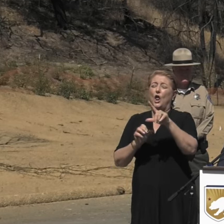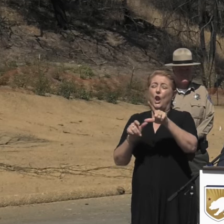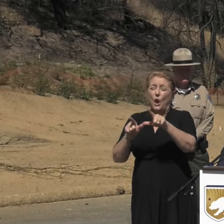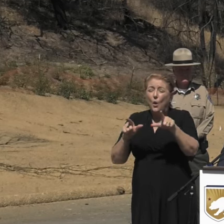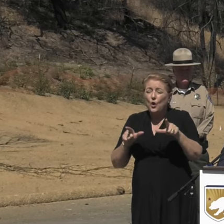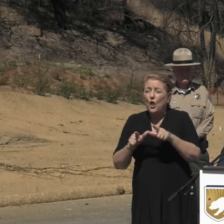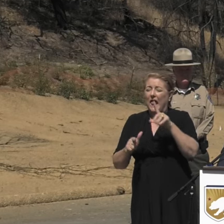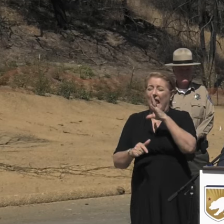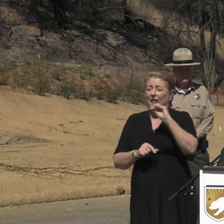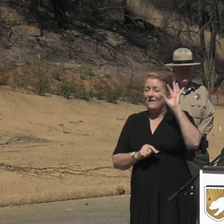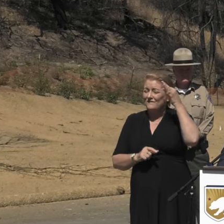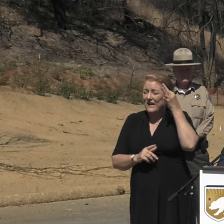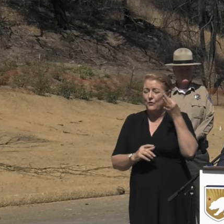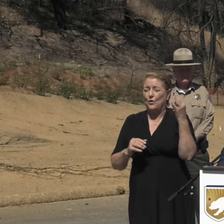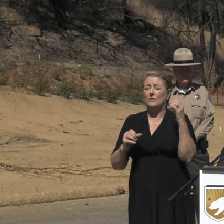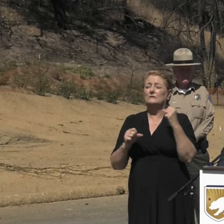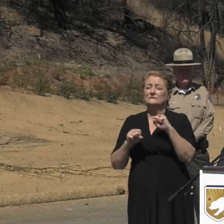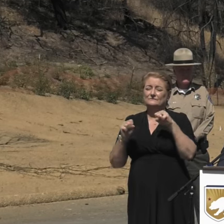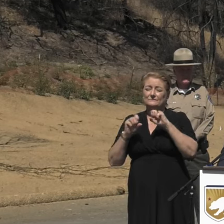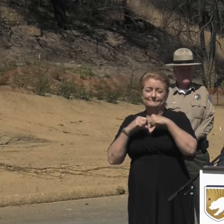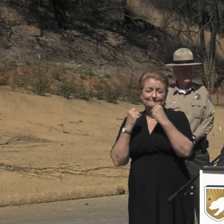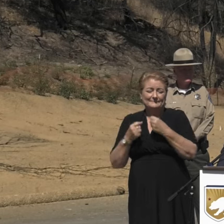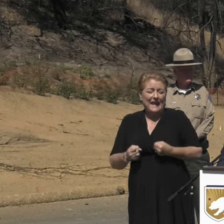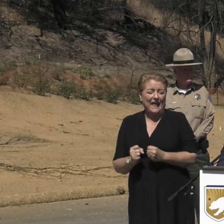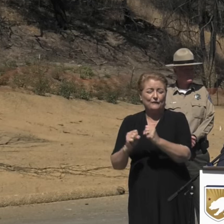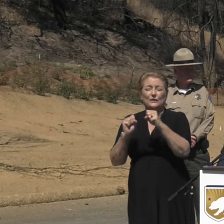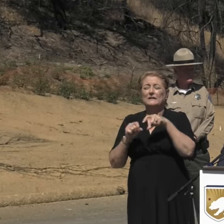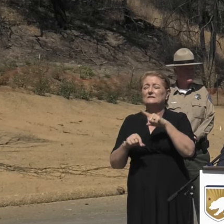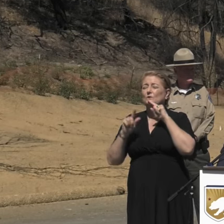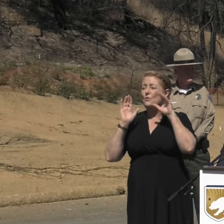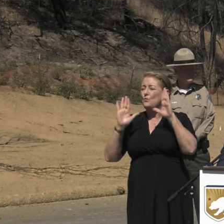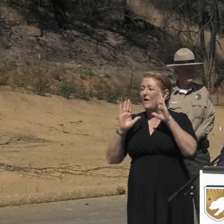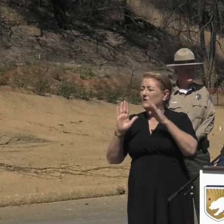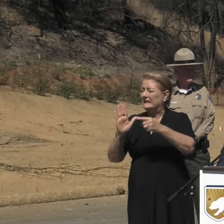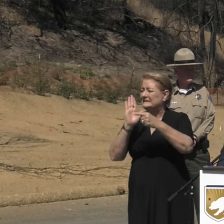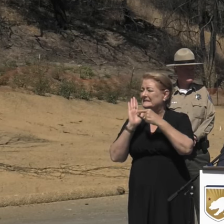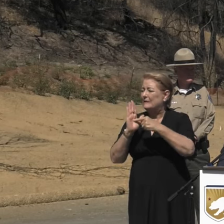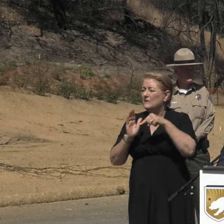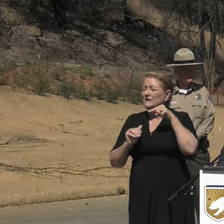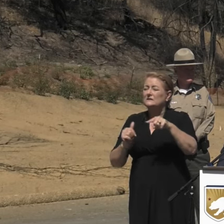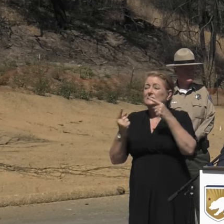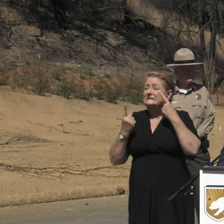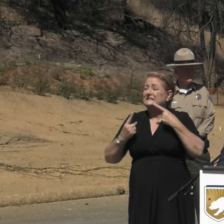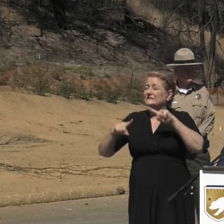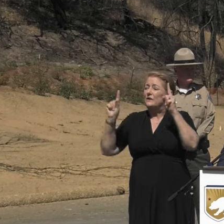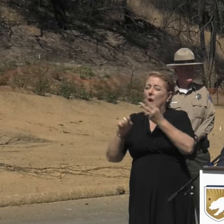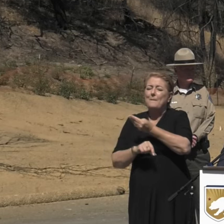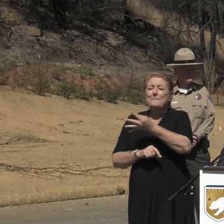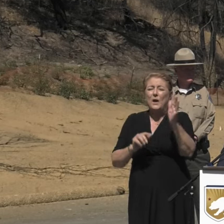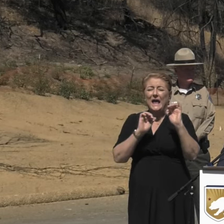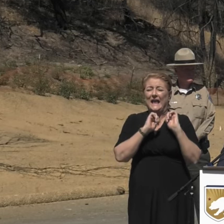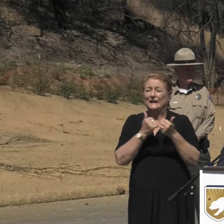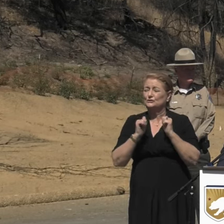And this cleanup effort was a tremendous example of just that. This was a successful multi-agency response